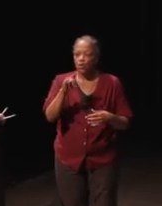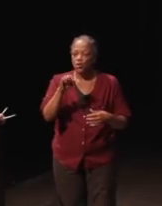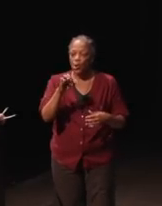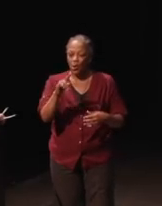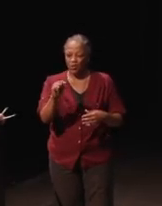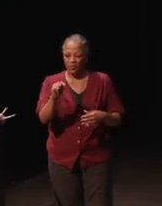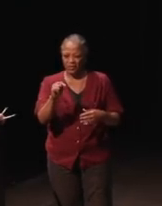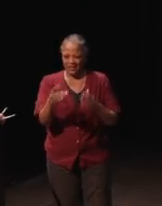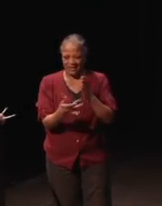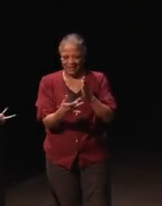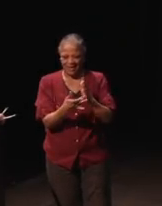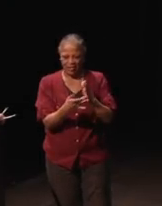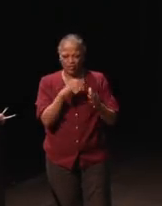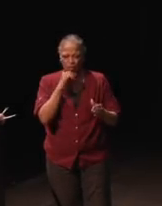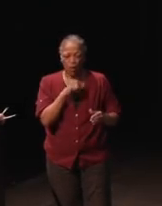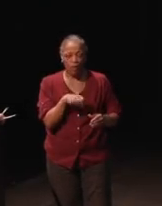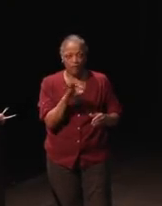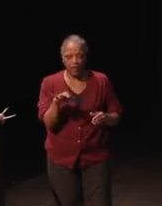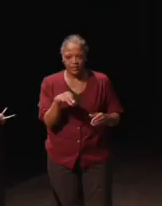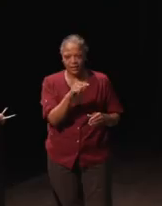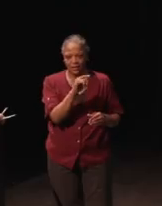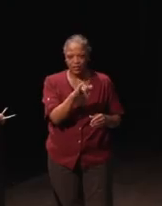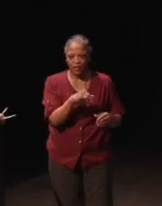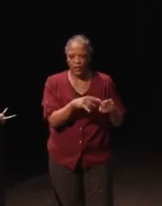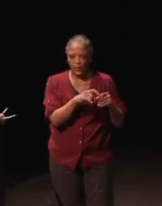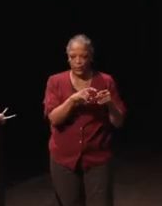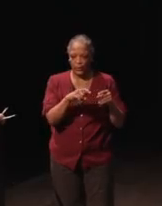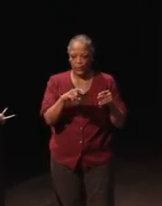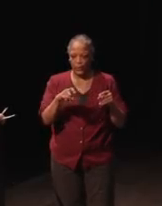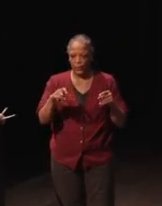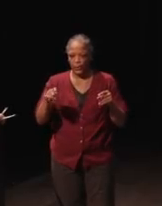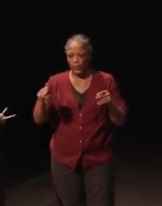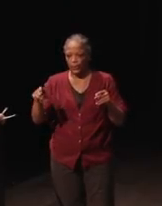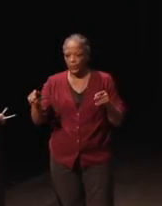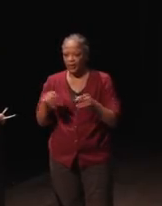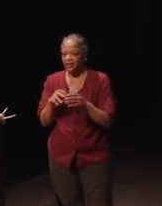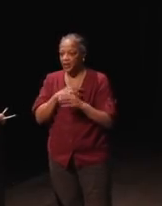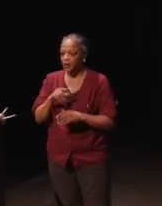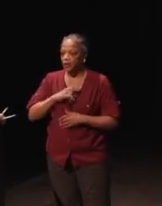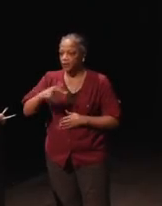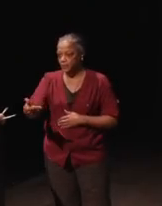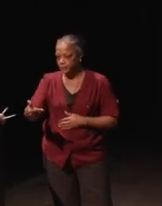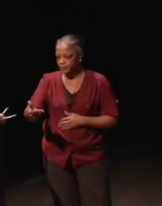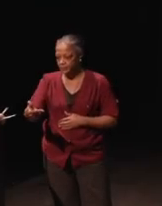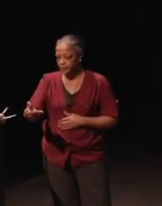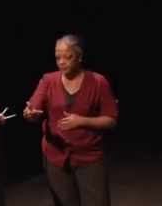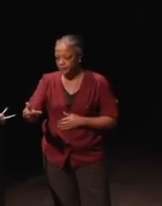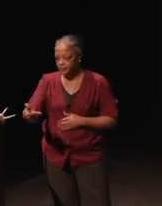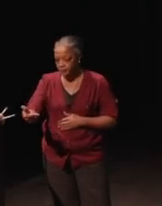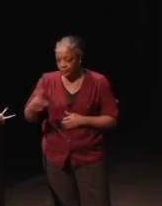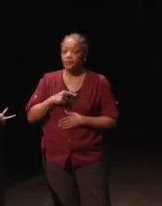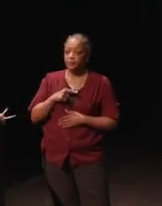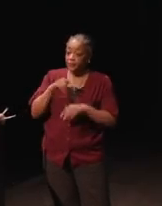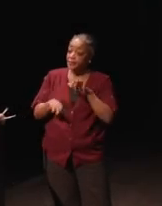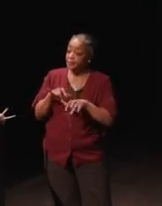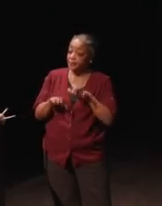technology that forces turntaking, whereas with Real Time Text, both sides can use voice and